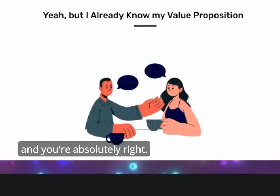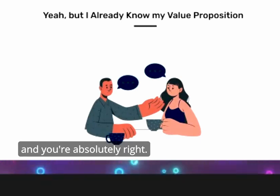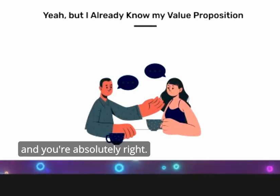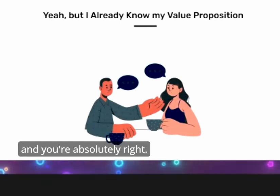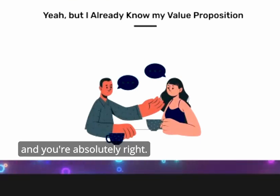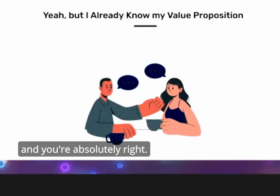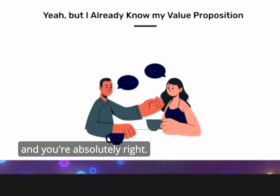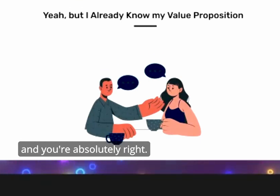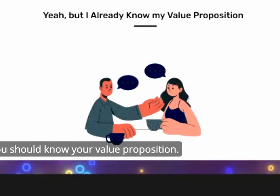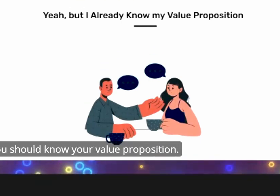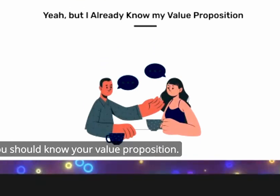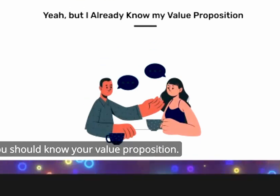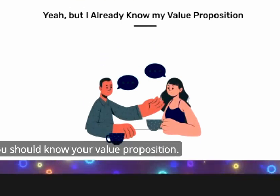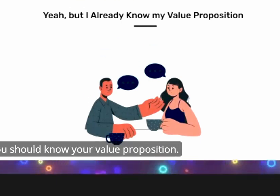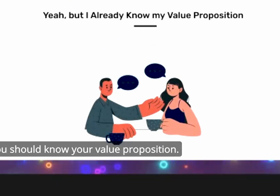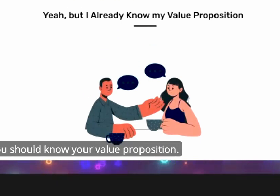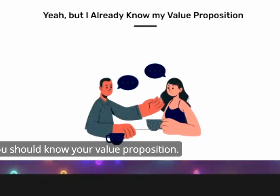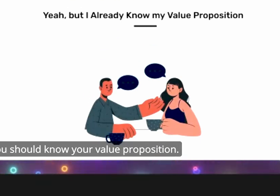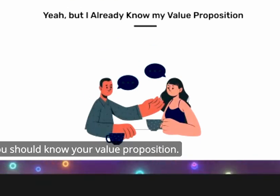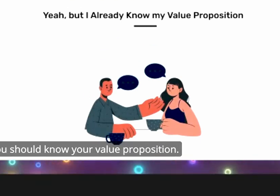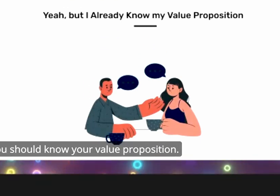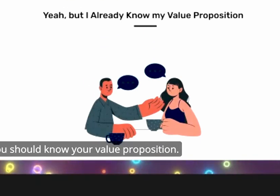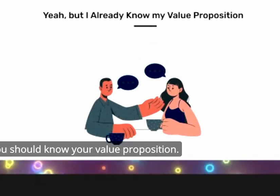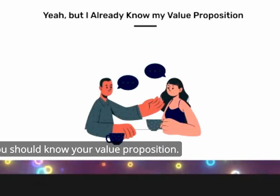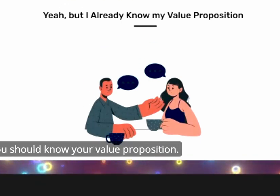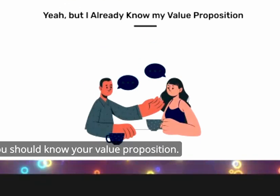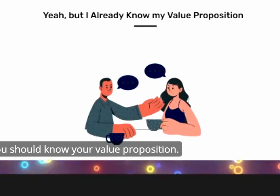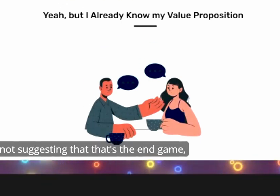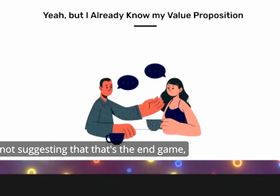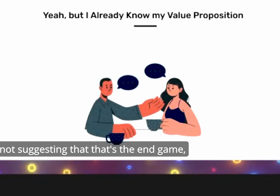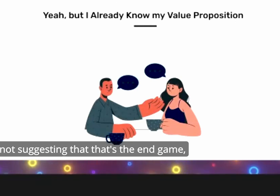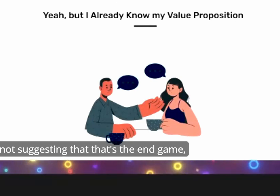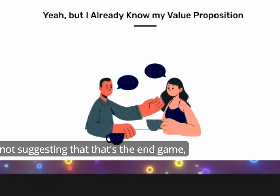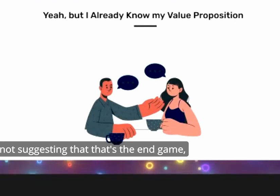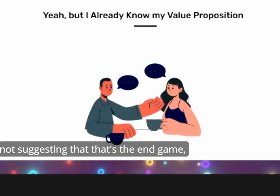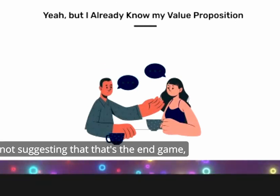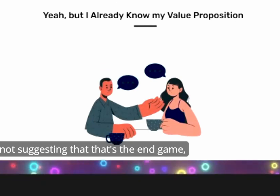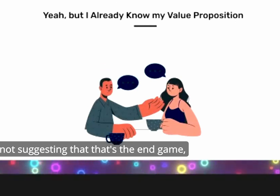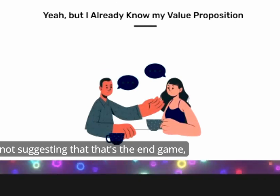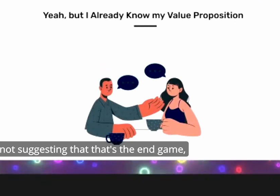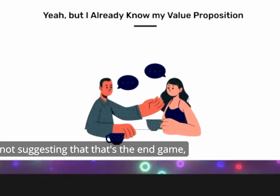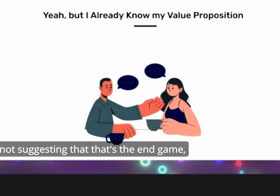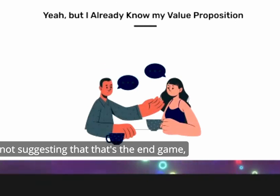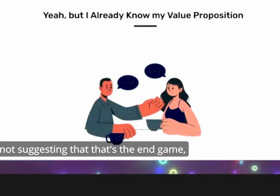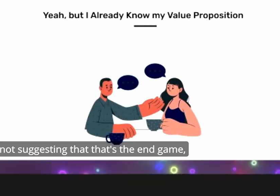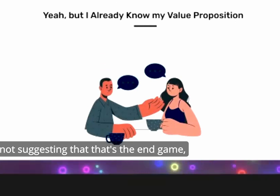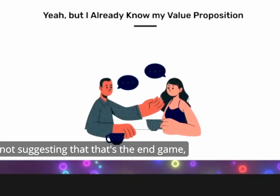you're absolutely right you should know your value proposition I'm not suggesting that that's the end